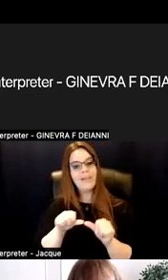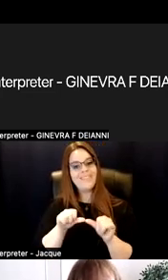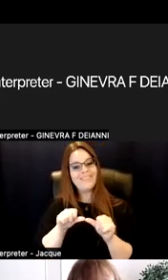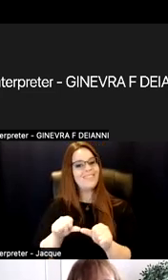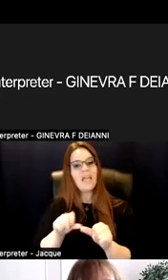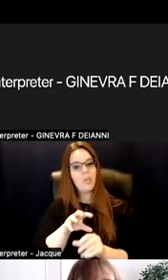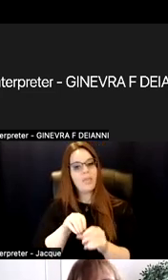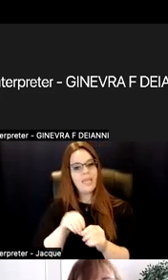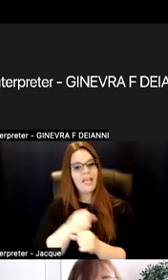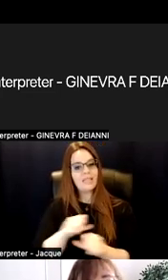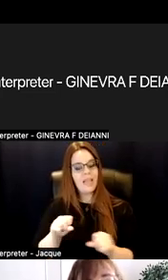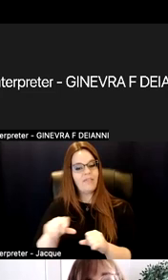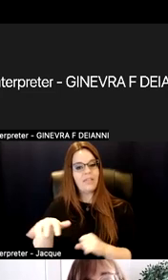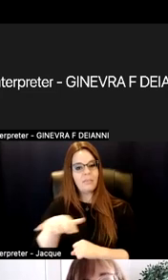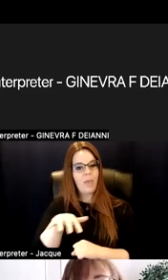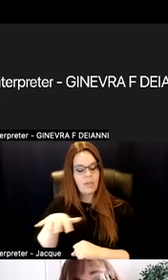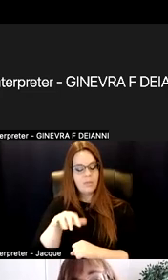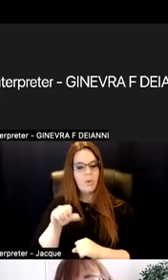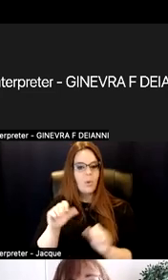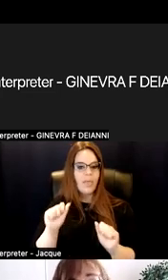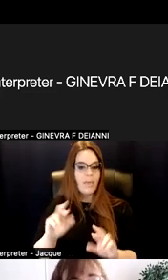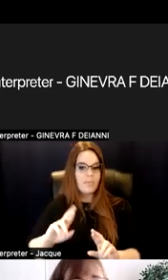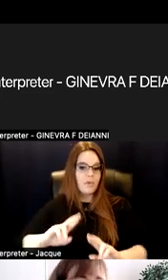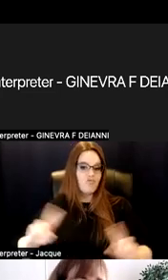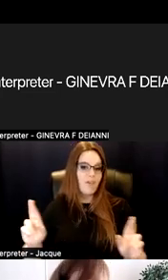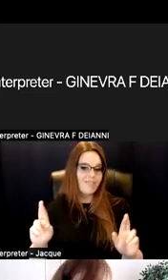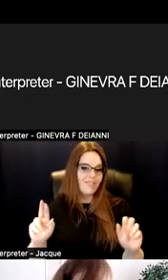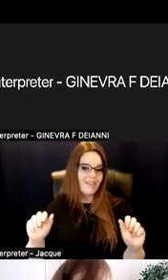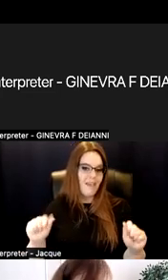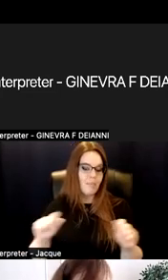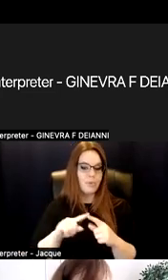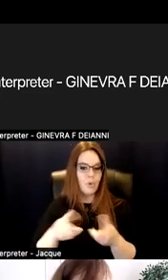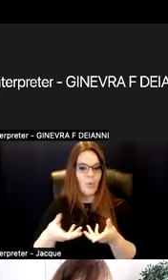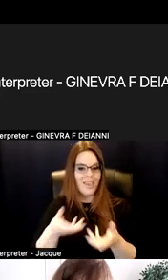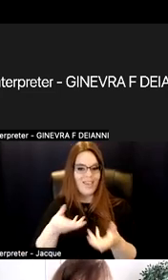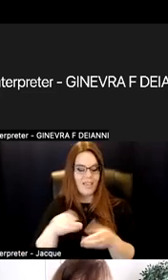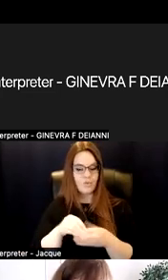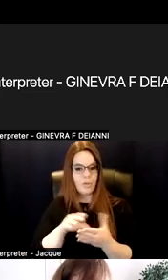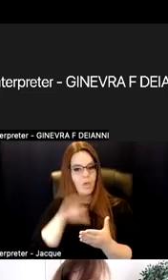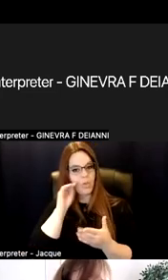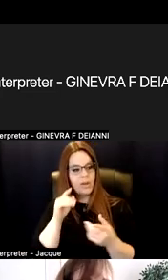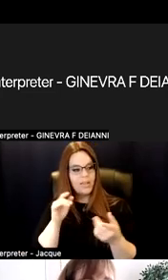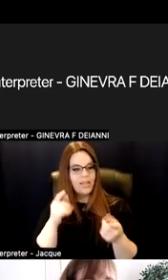so that they can be readily able to engage in the learning that's happening and not